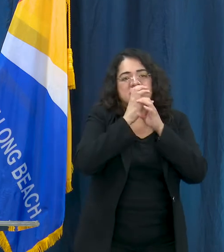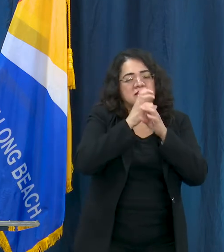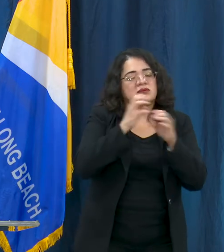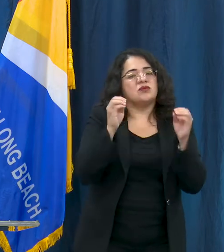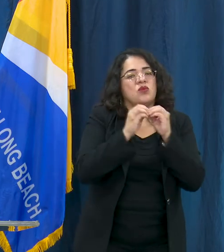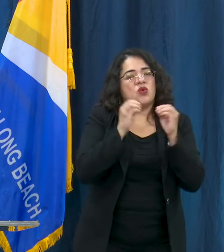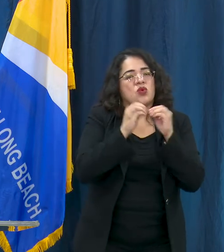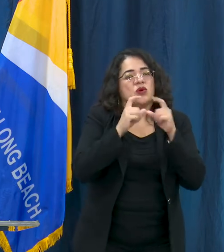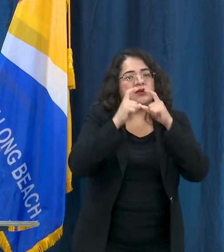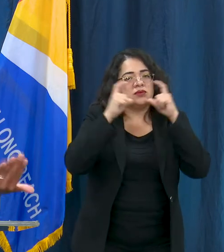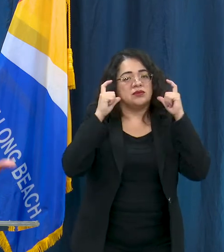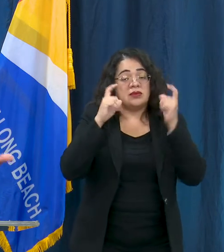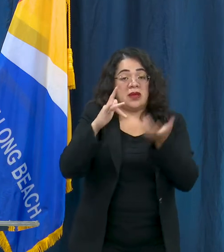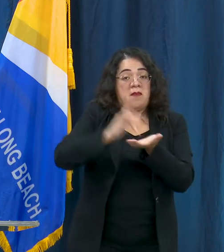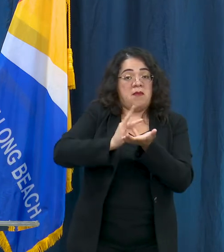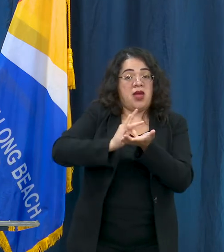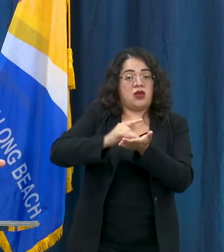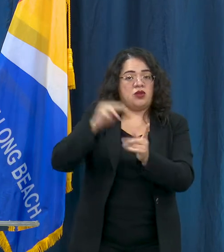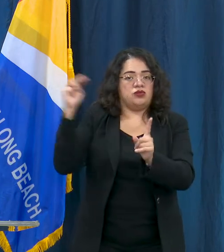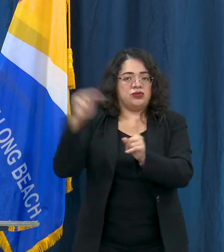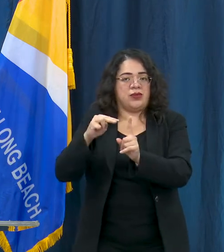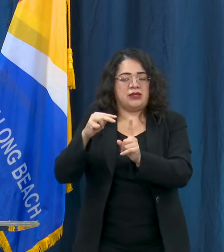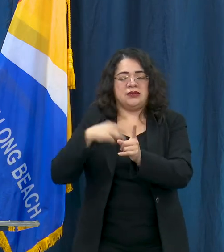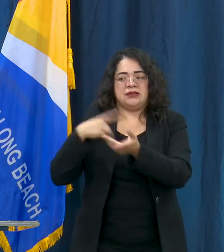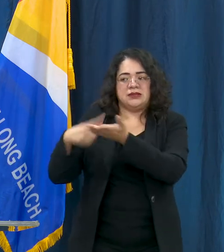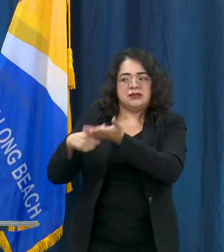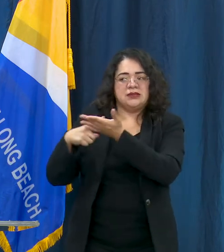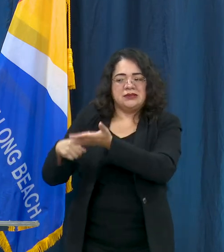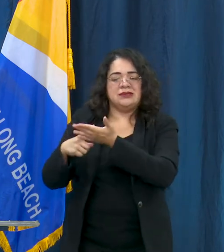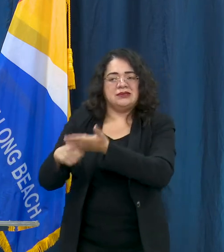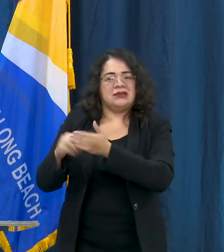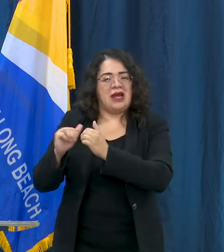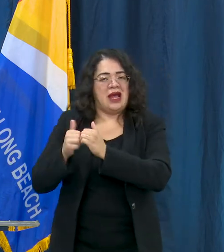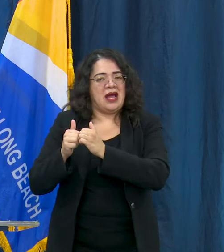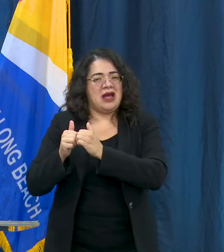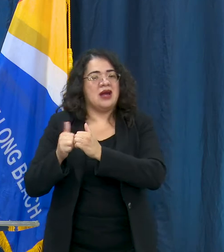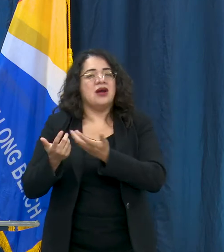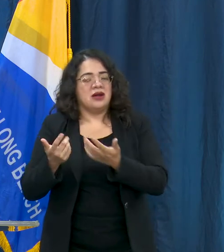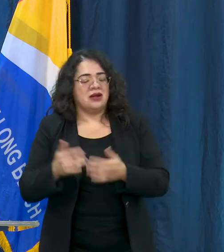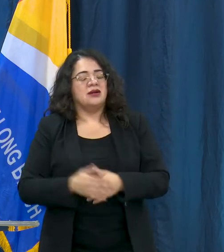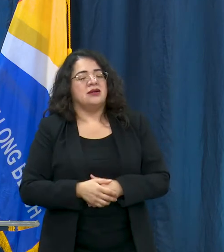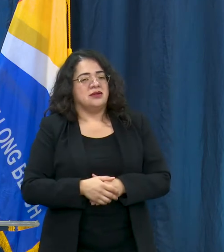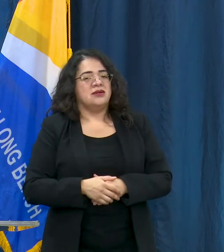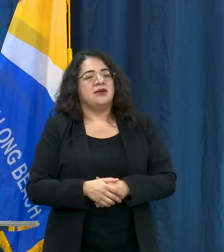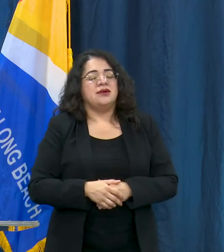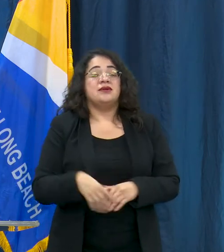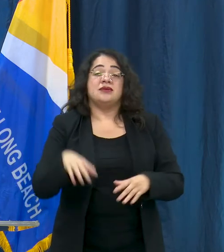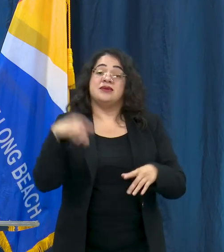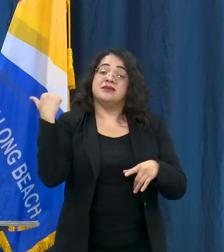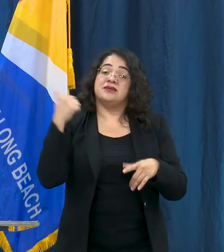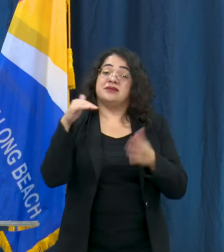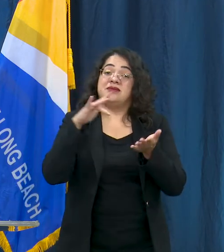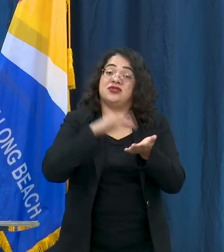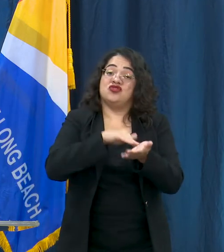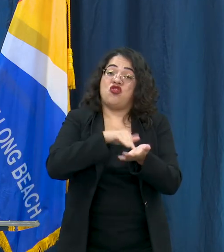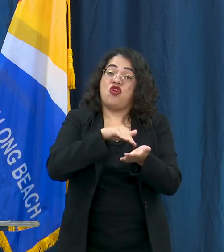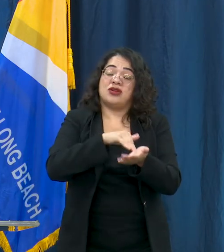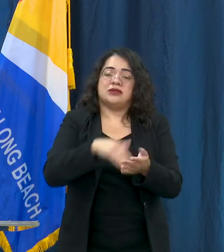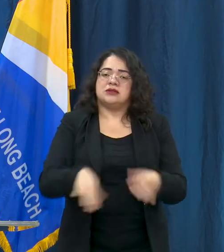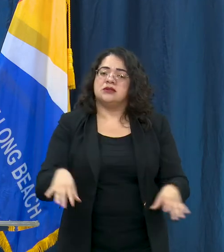from a medical professional perspective. Obviously they want to make sure that face coverings are worn but